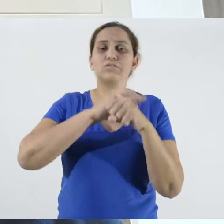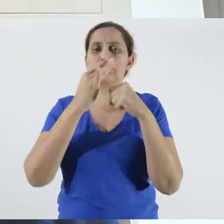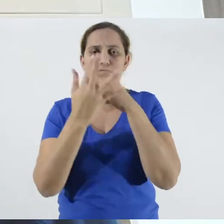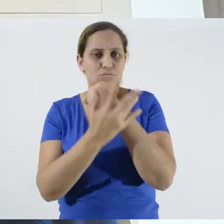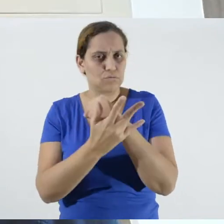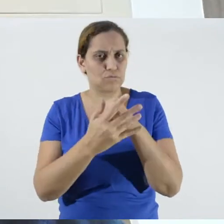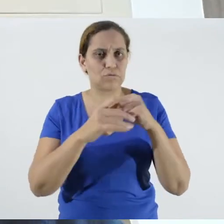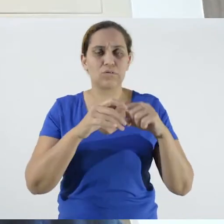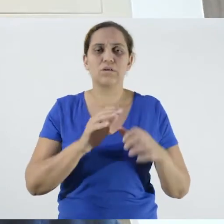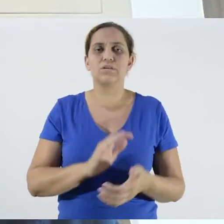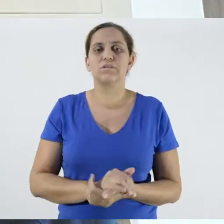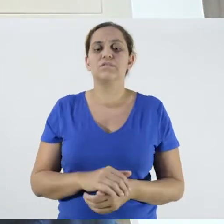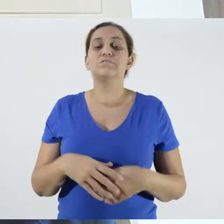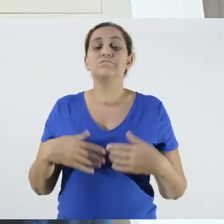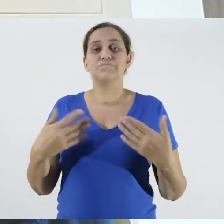So that's the big question there.